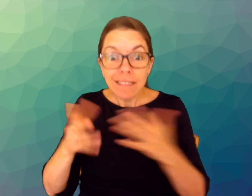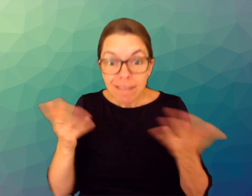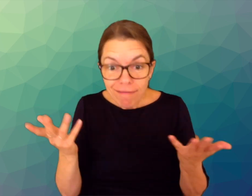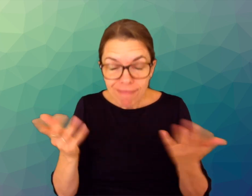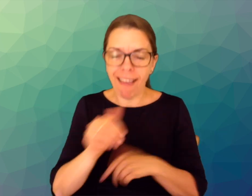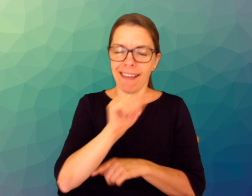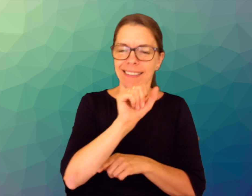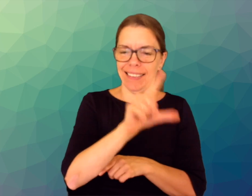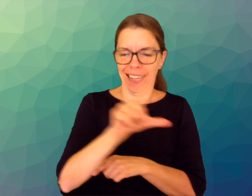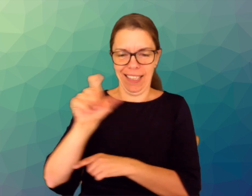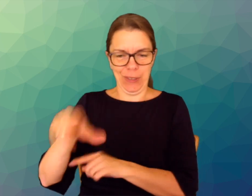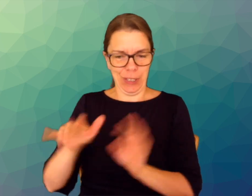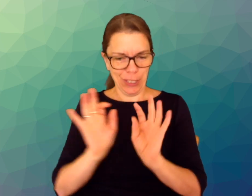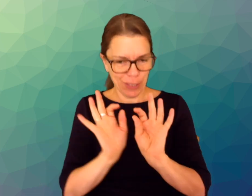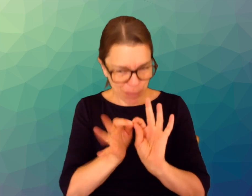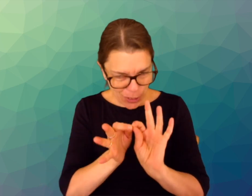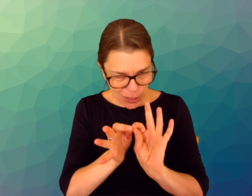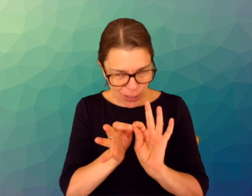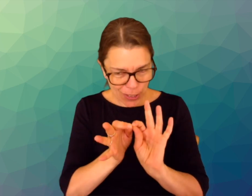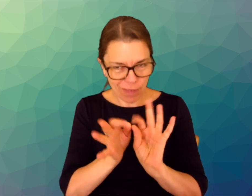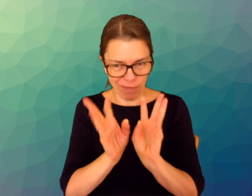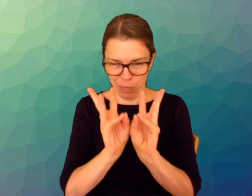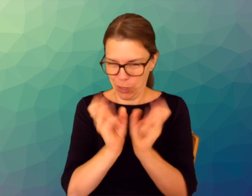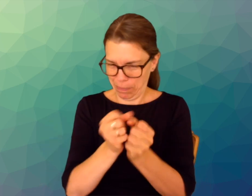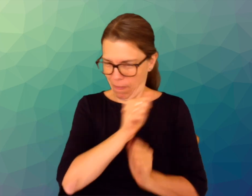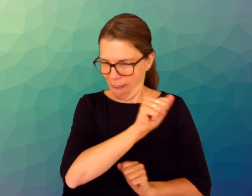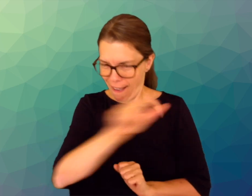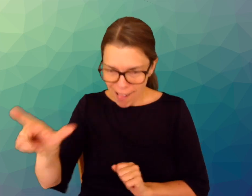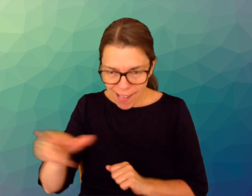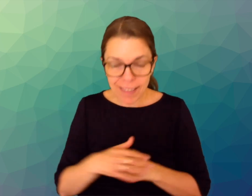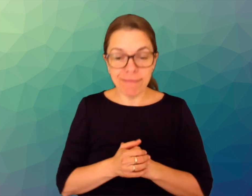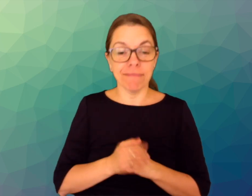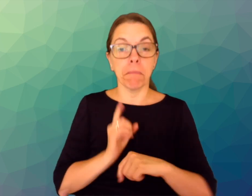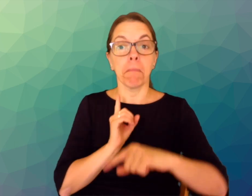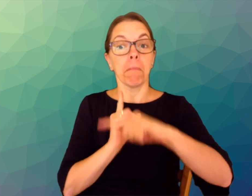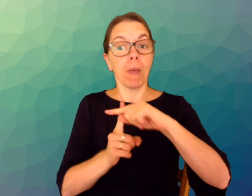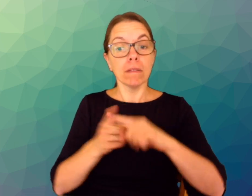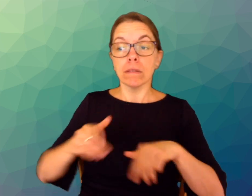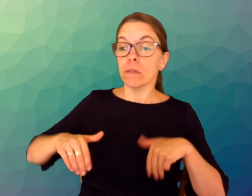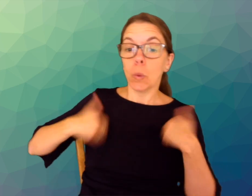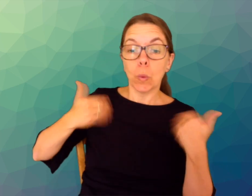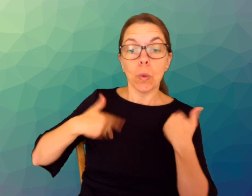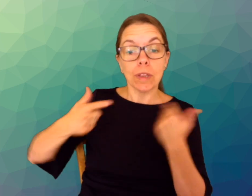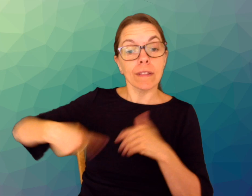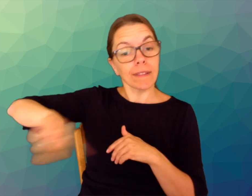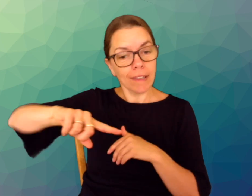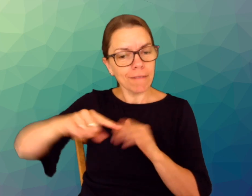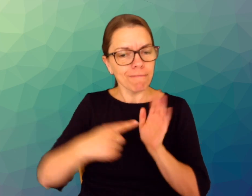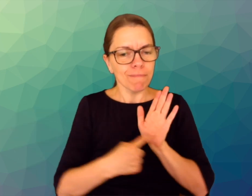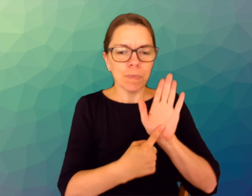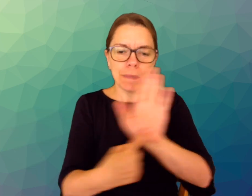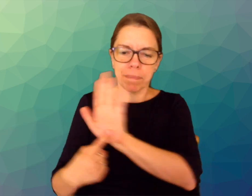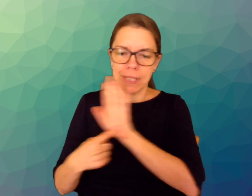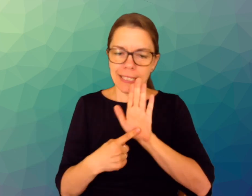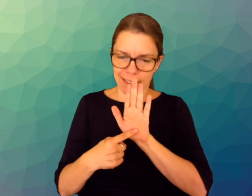There will be ASL and LSQ interpreters for all the workshops and presentations.